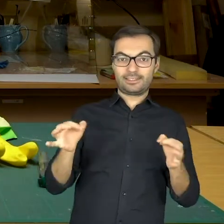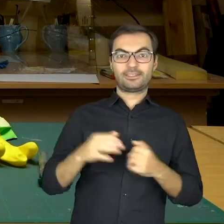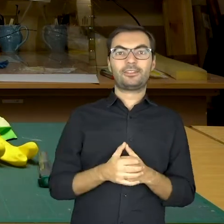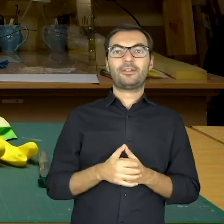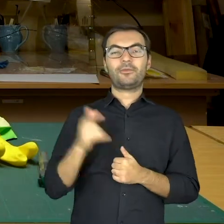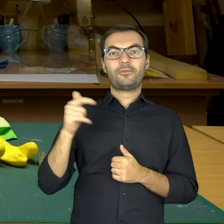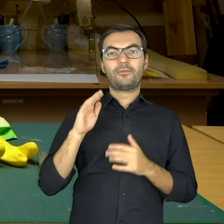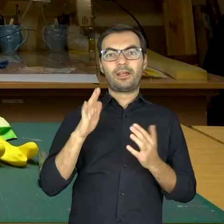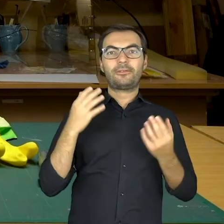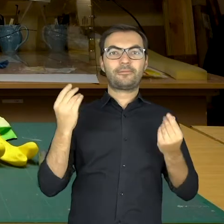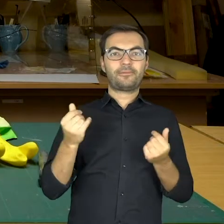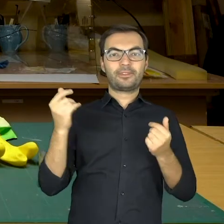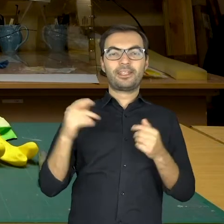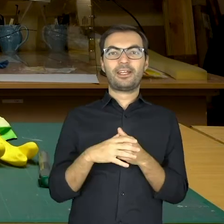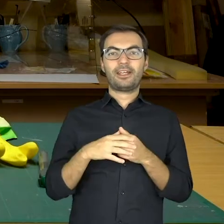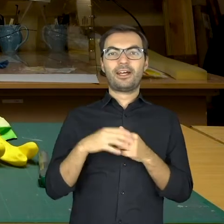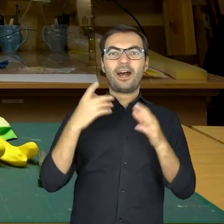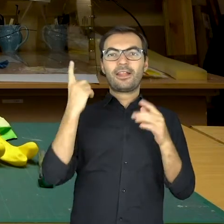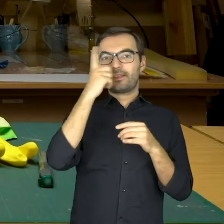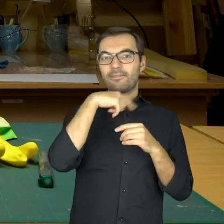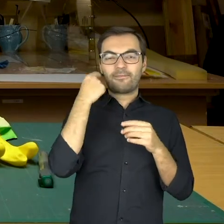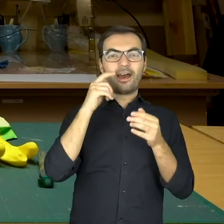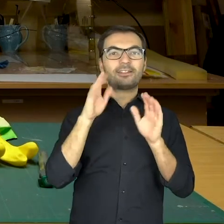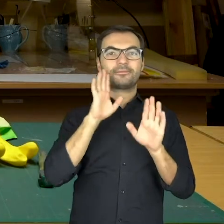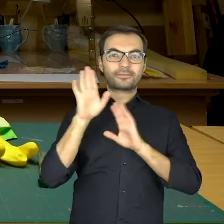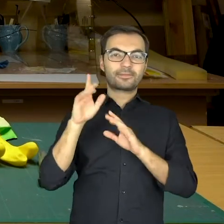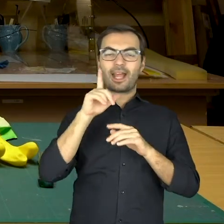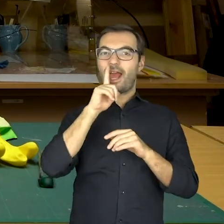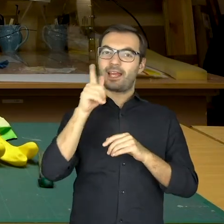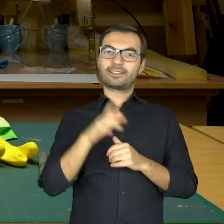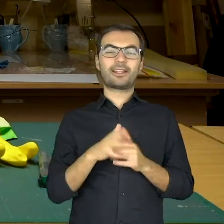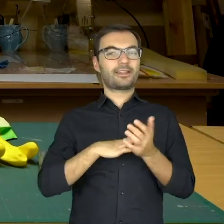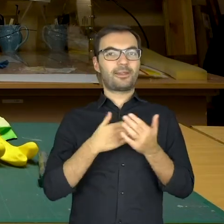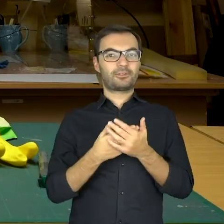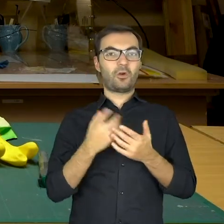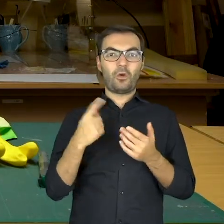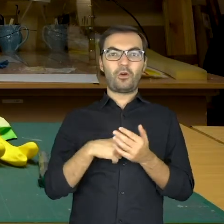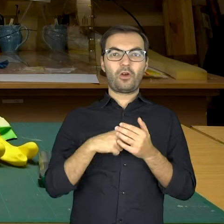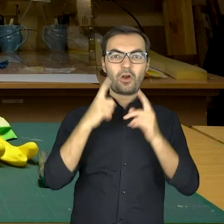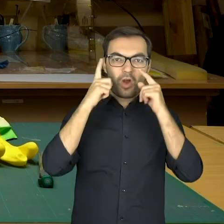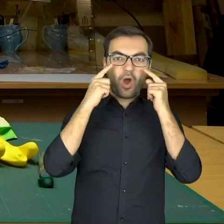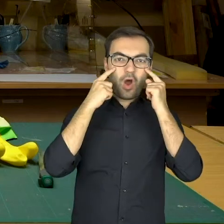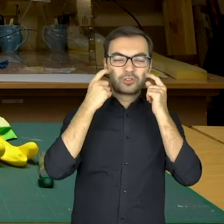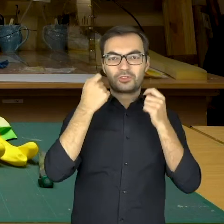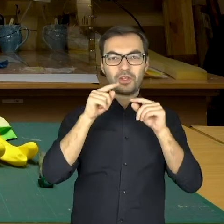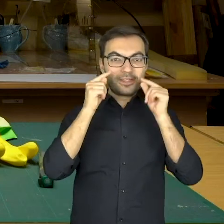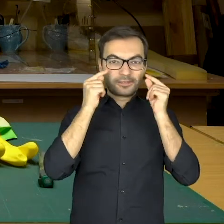will have Asian features and for example such slanted eyes